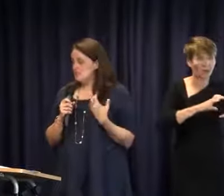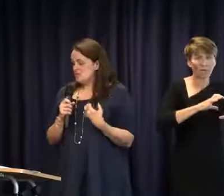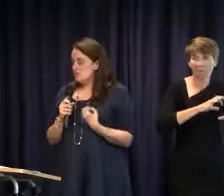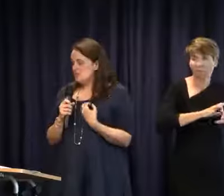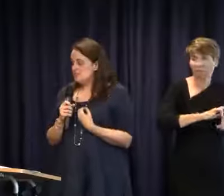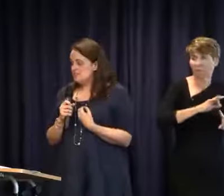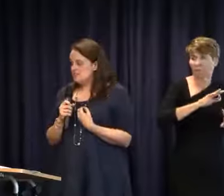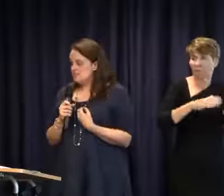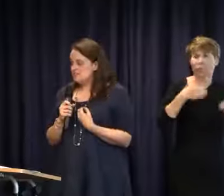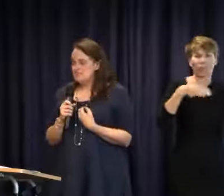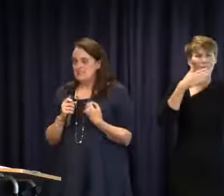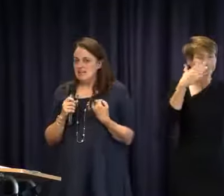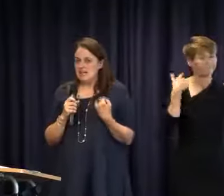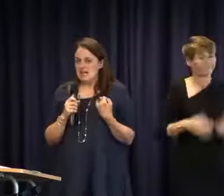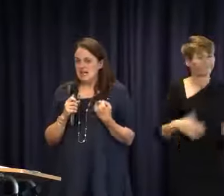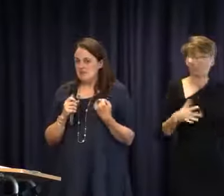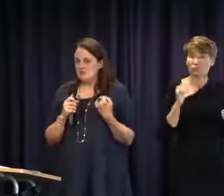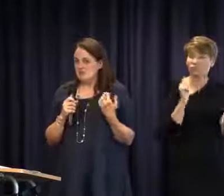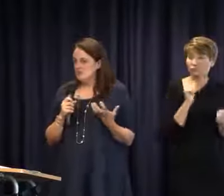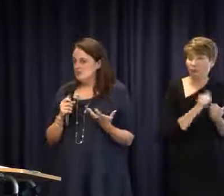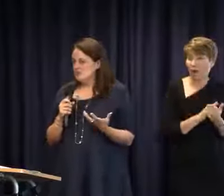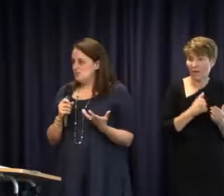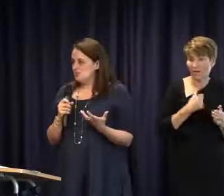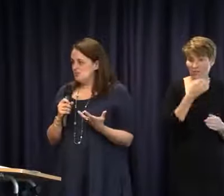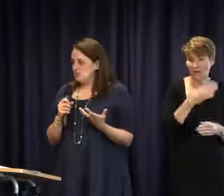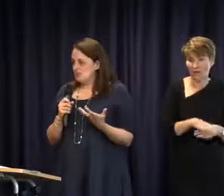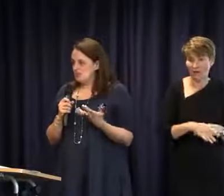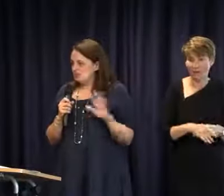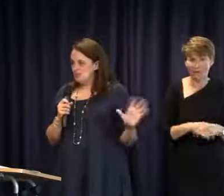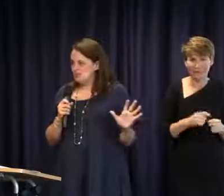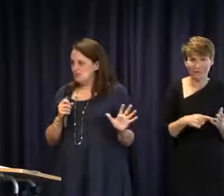That is what is right for my child but what do we do in a world where they are being pushed